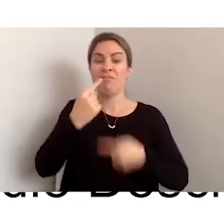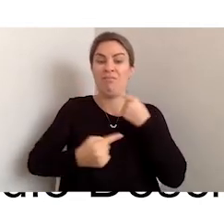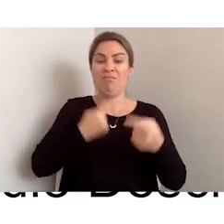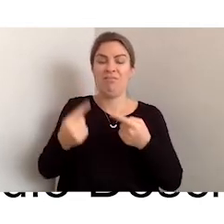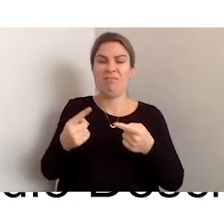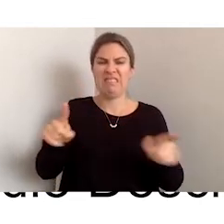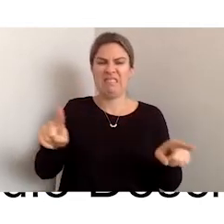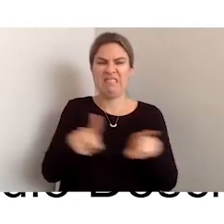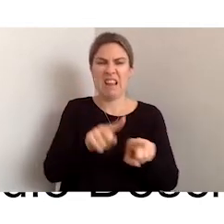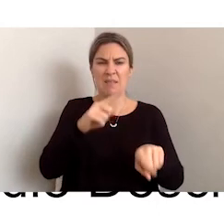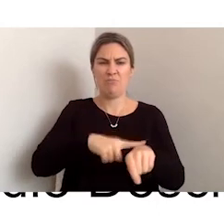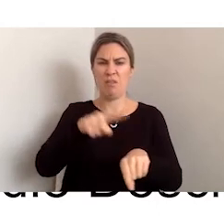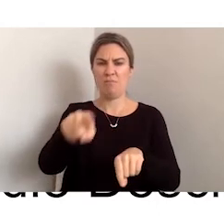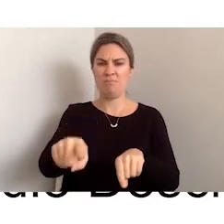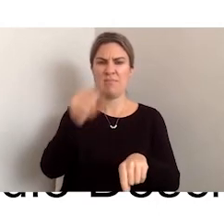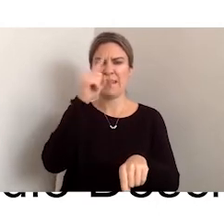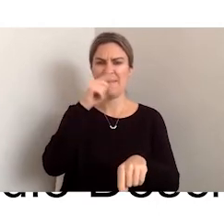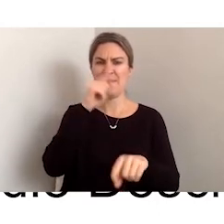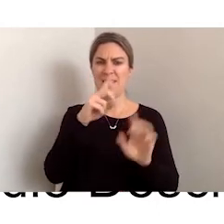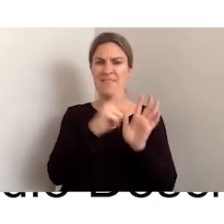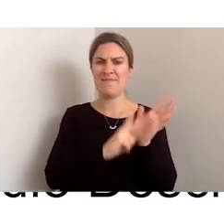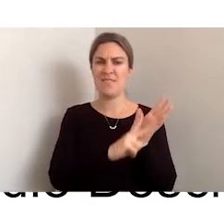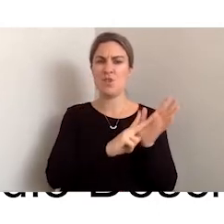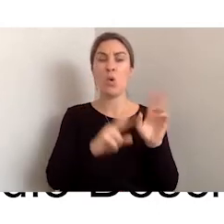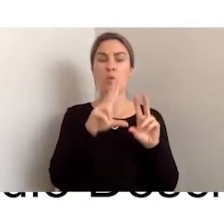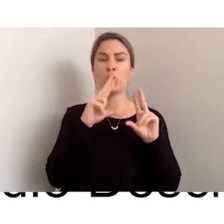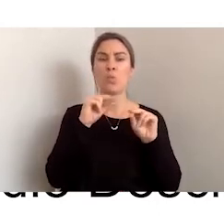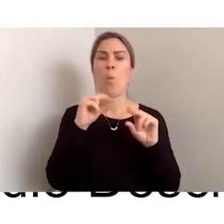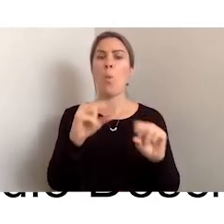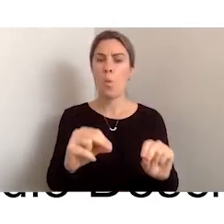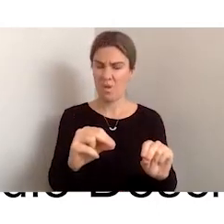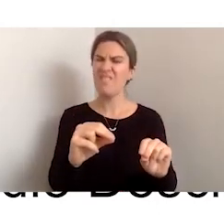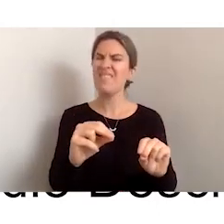So, often, it's best to get some advice or ask a